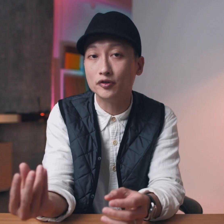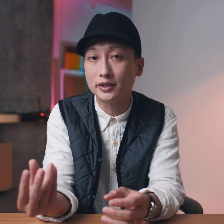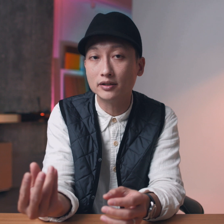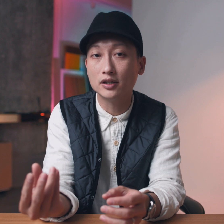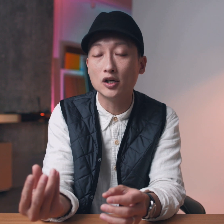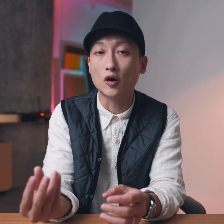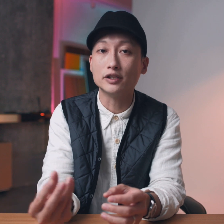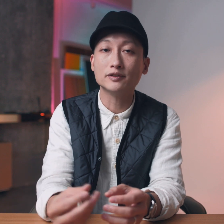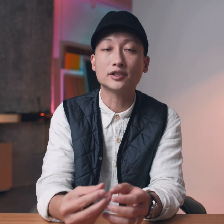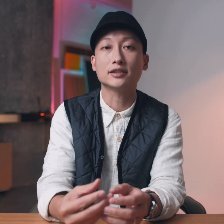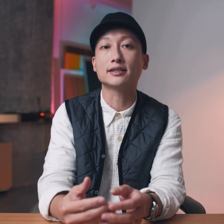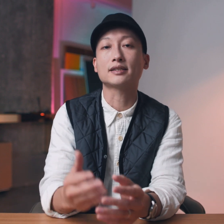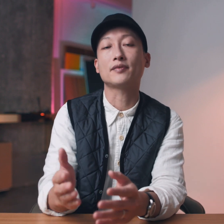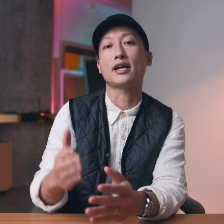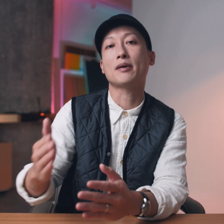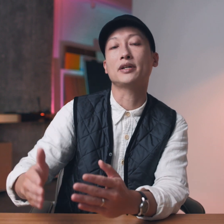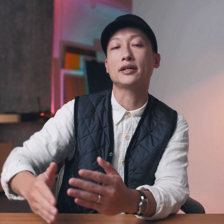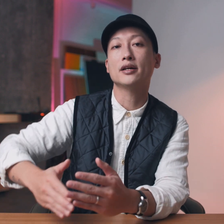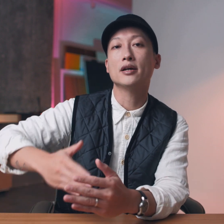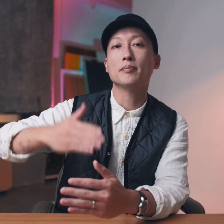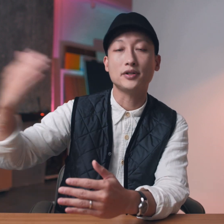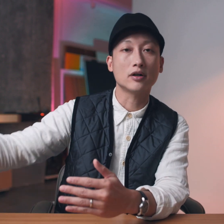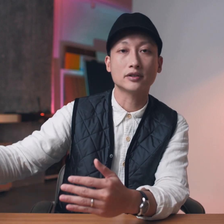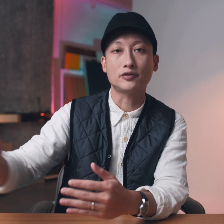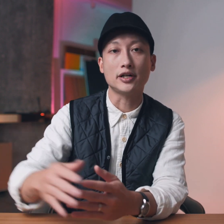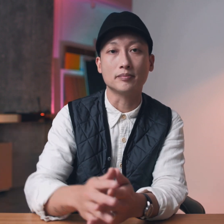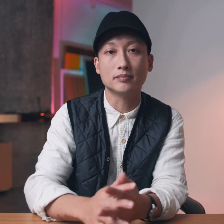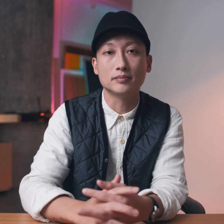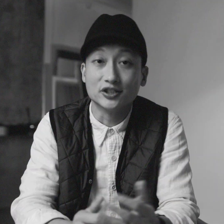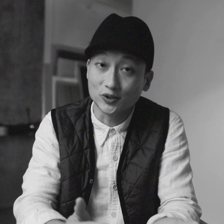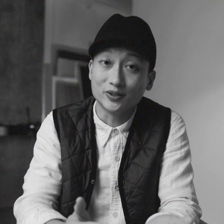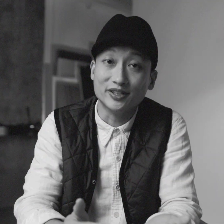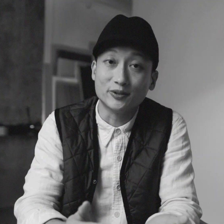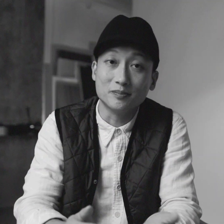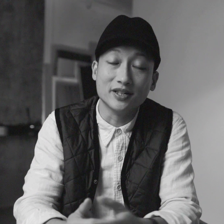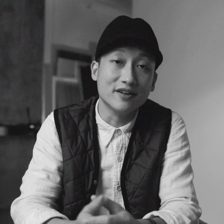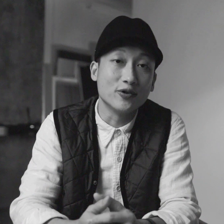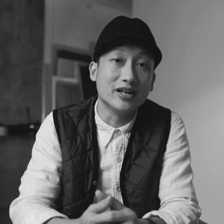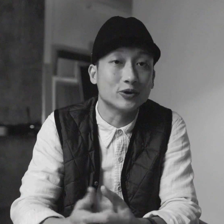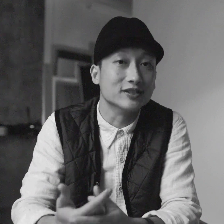movement or even suggesting something happening beyond the frame start to interrupt it if you are